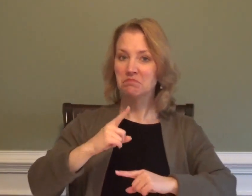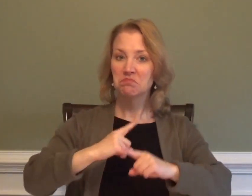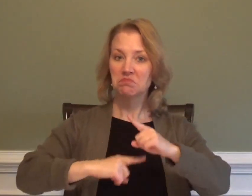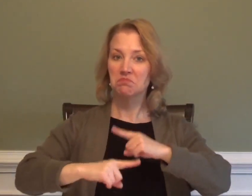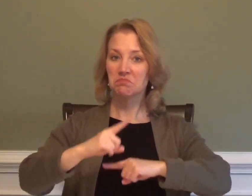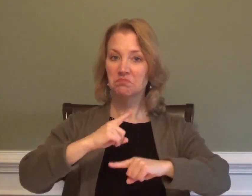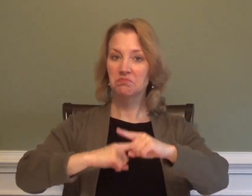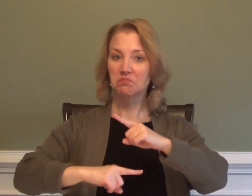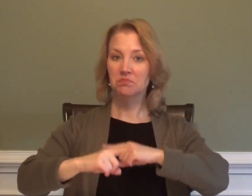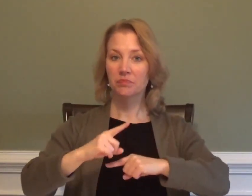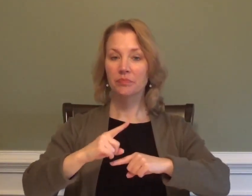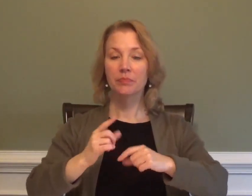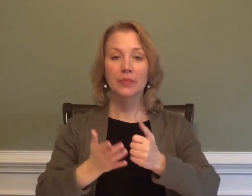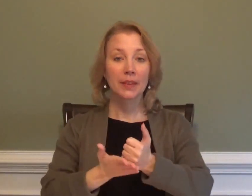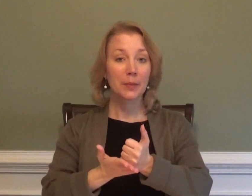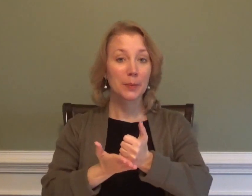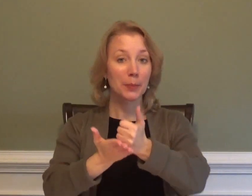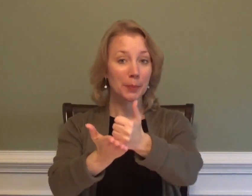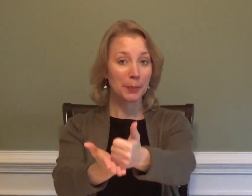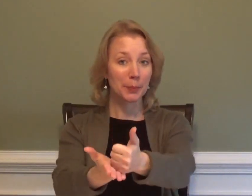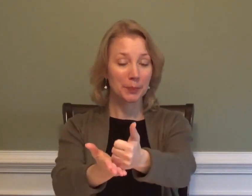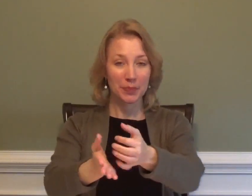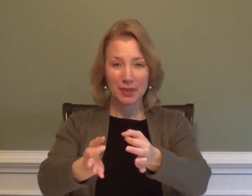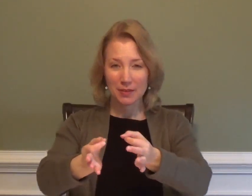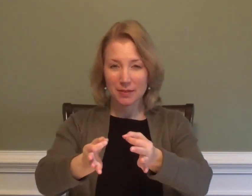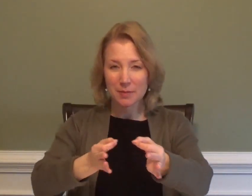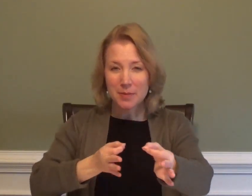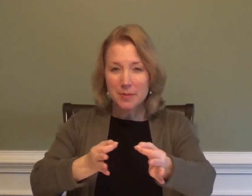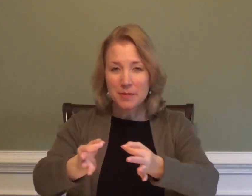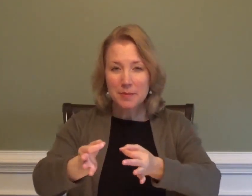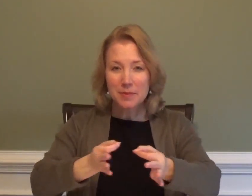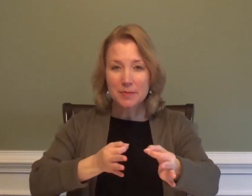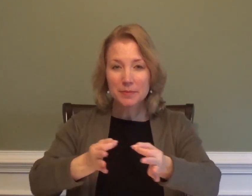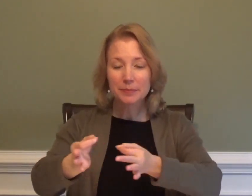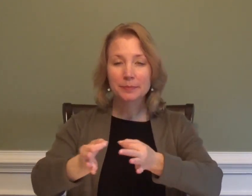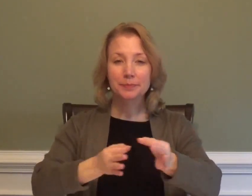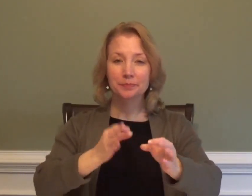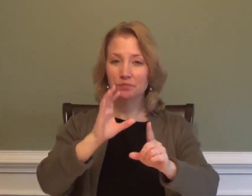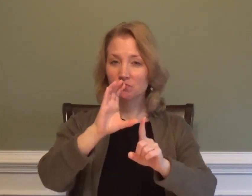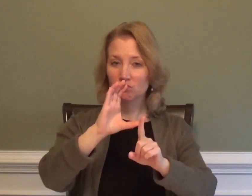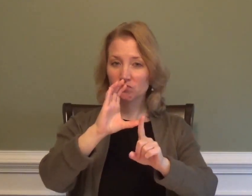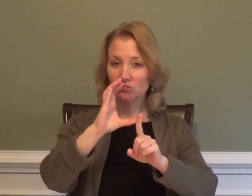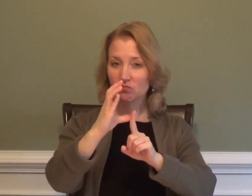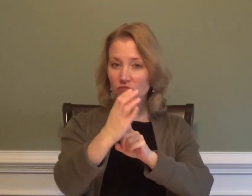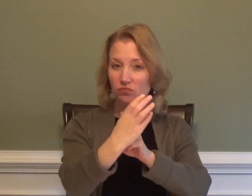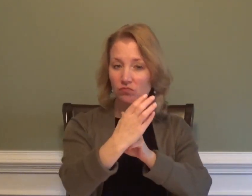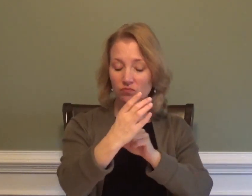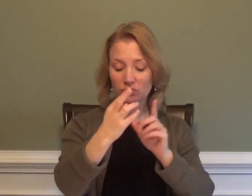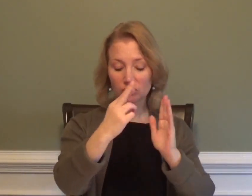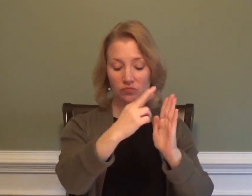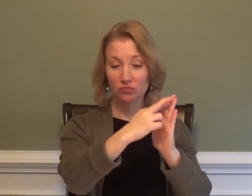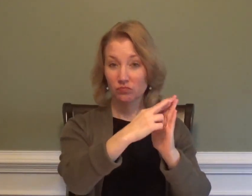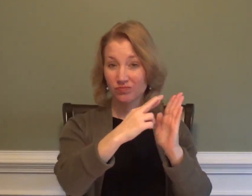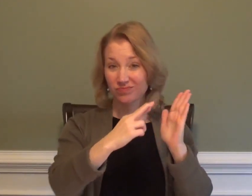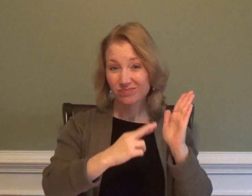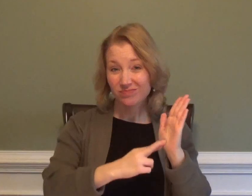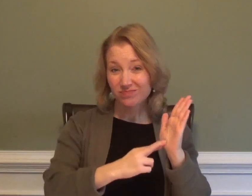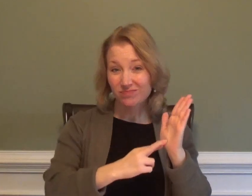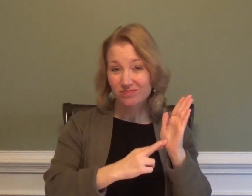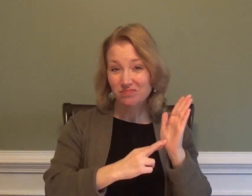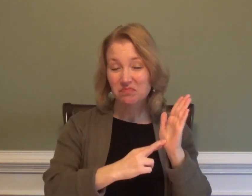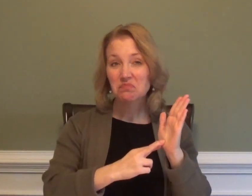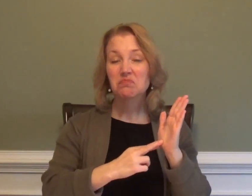SIGNS to HELP-you EXPLAIN CULTURAL RULES